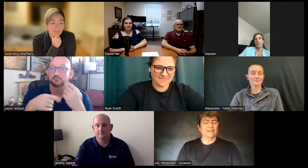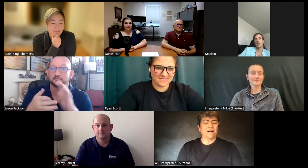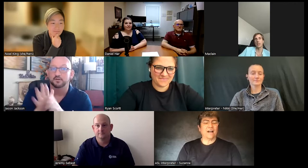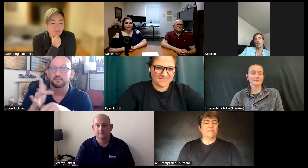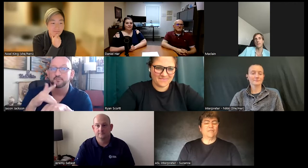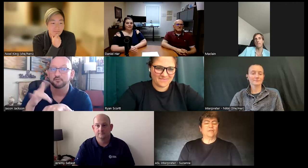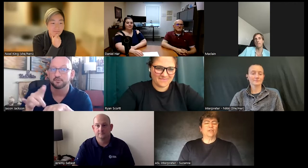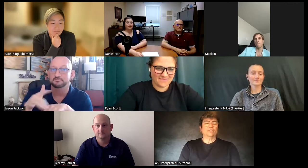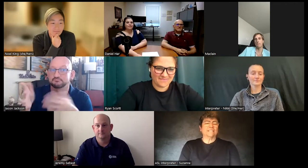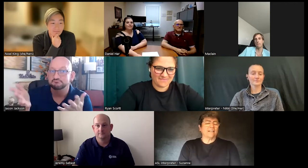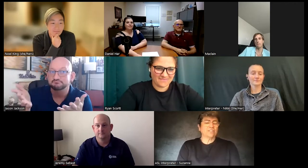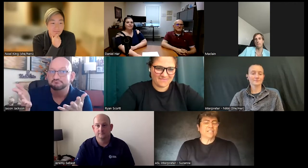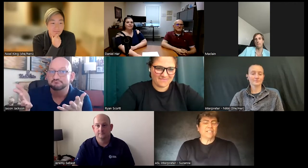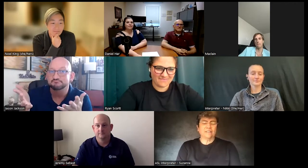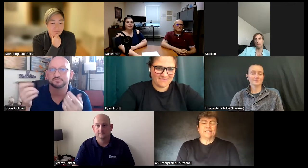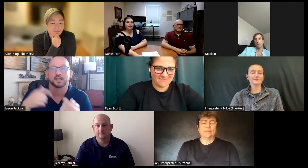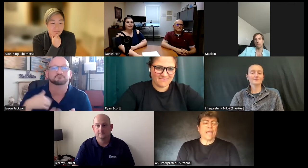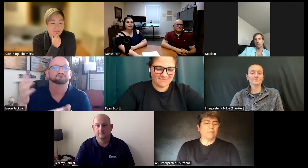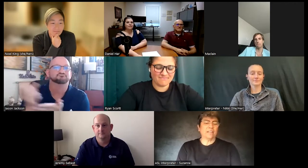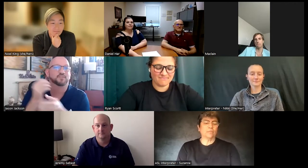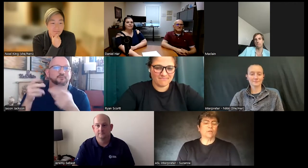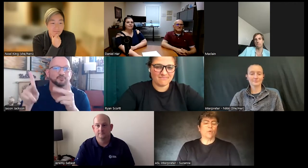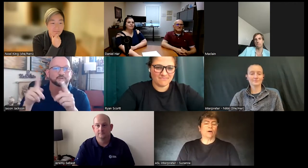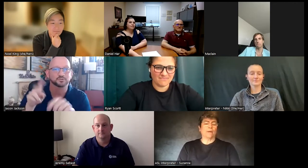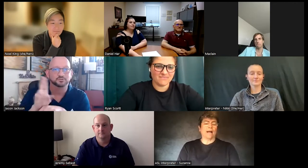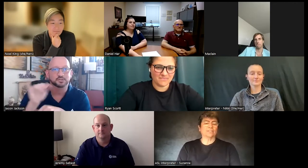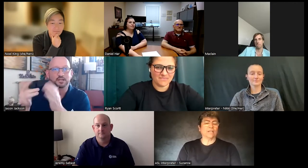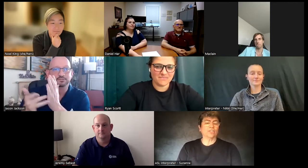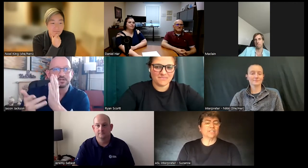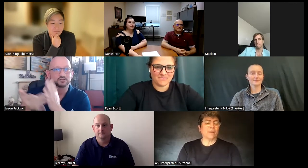I have you know technology became available a while back so I took the